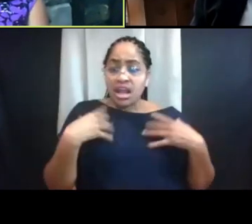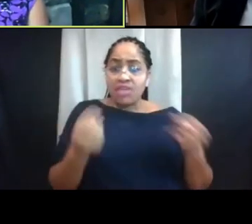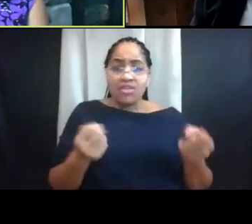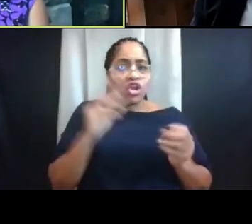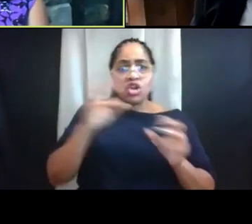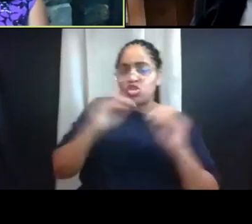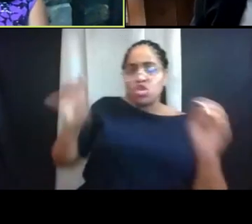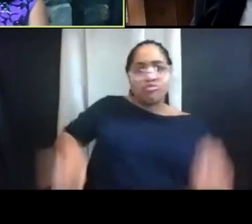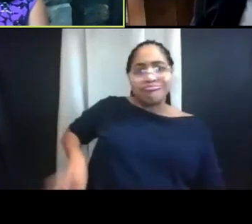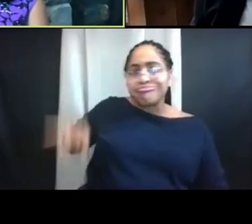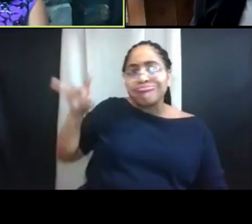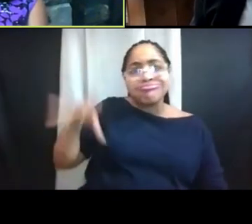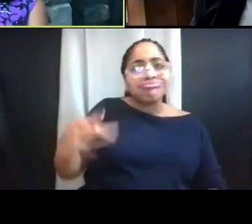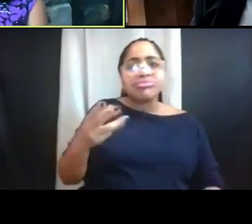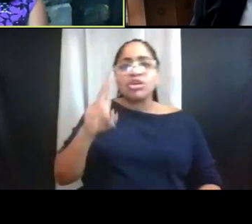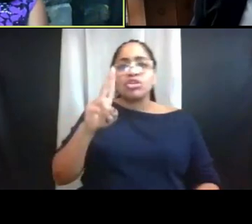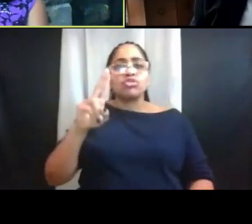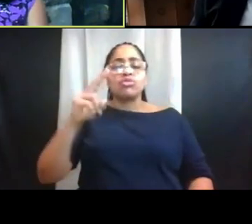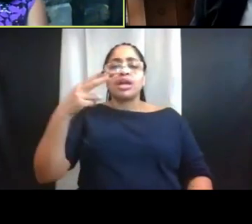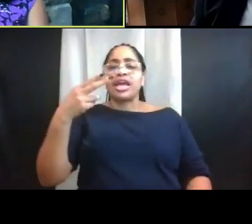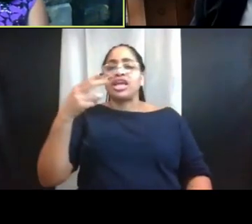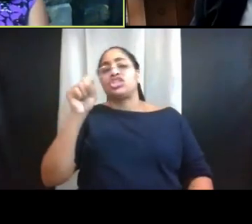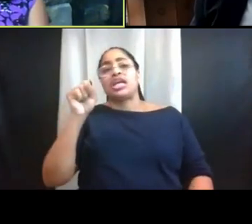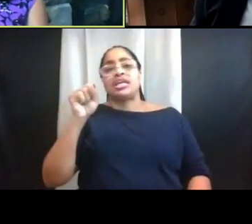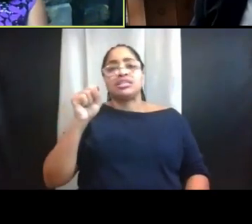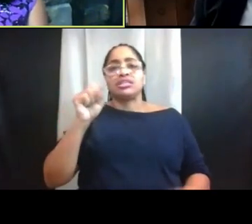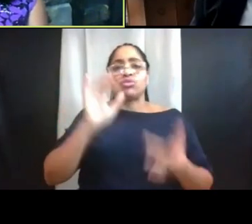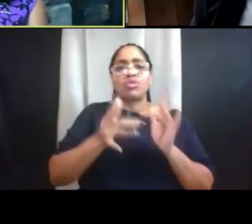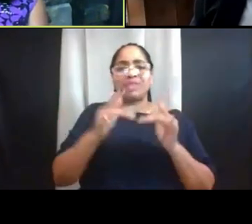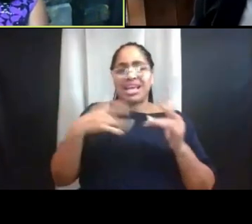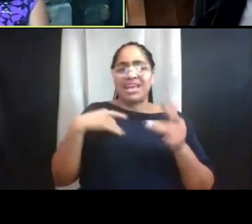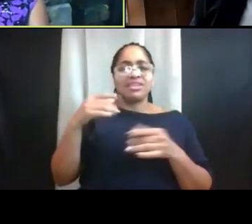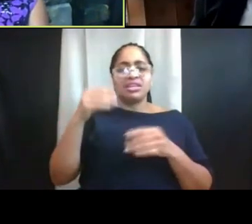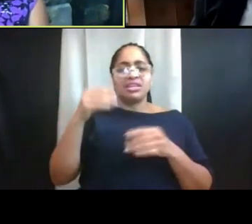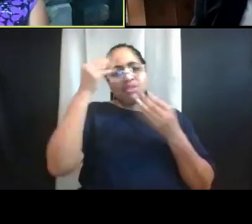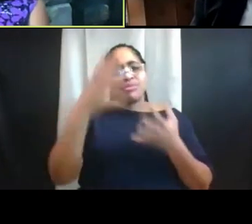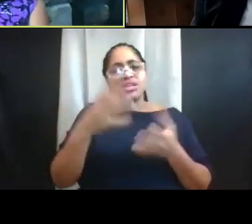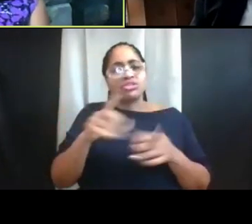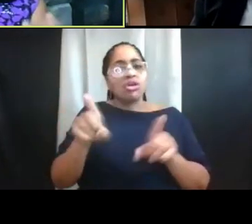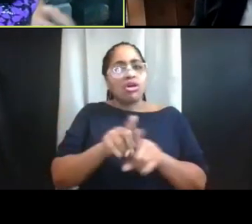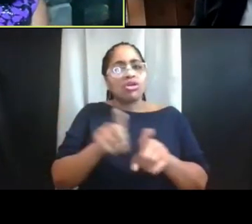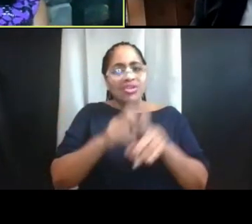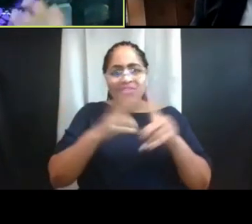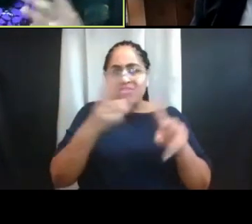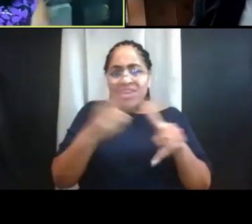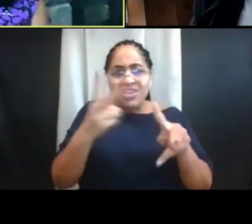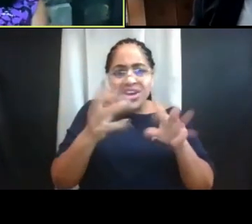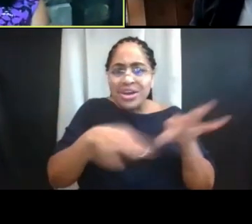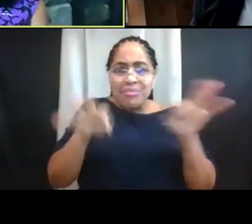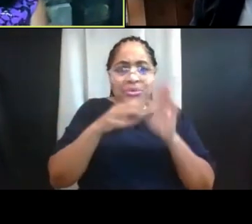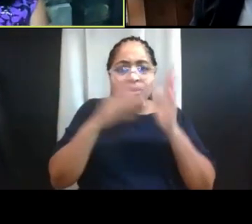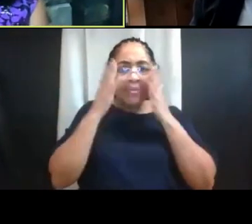UHS website has details. This is especially important this year. And we're doing a lot of messaging